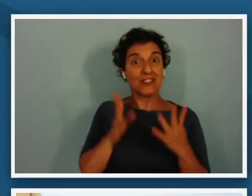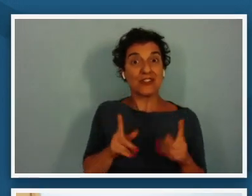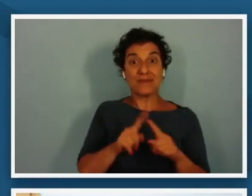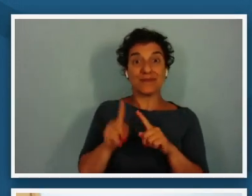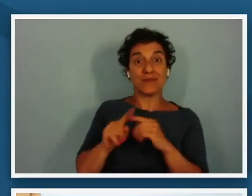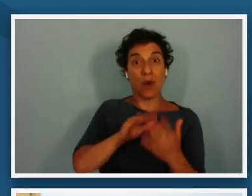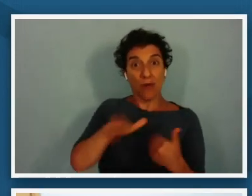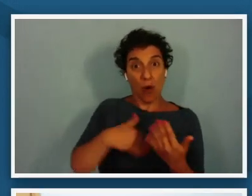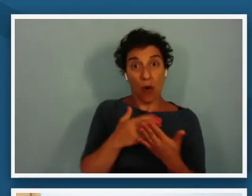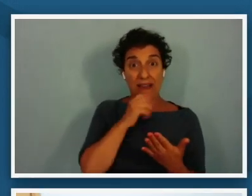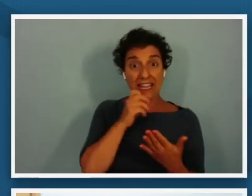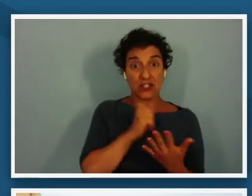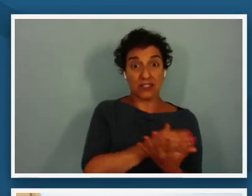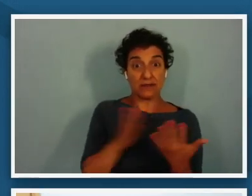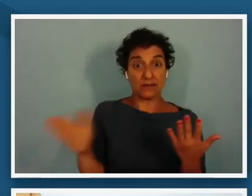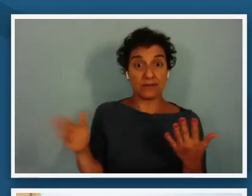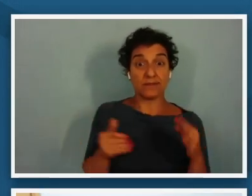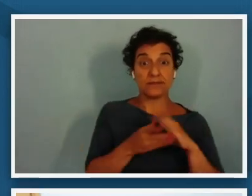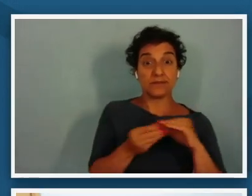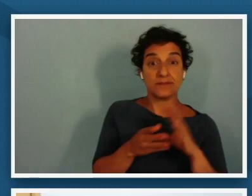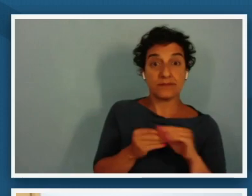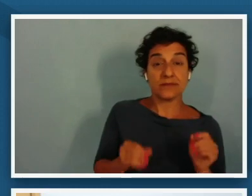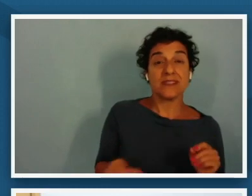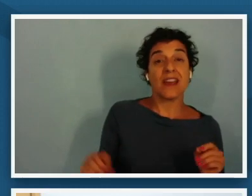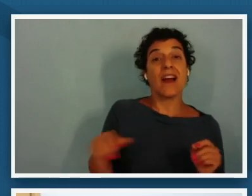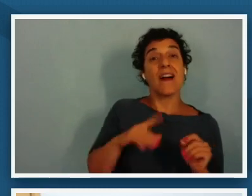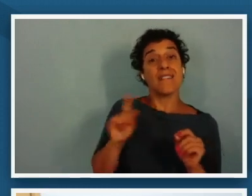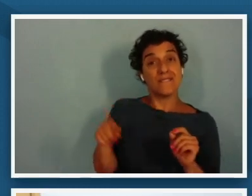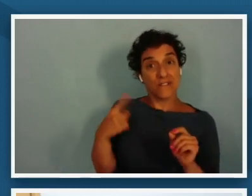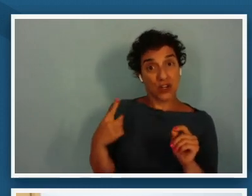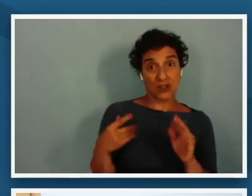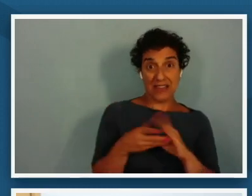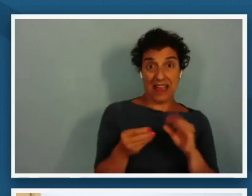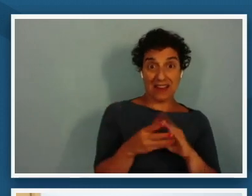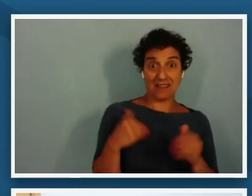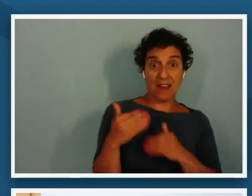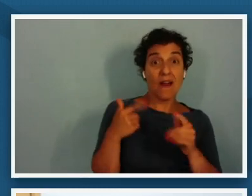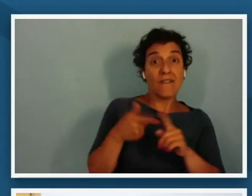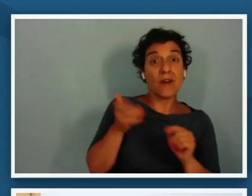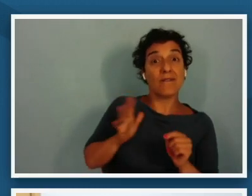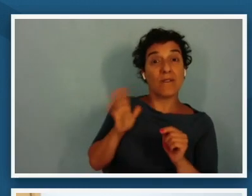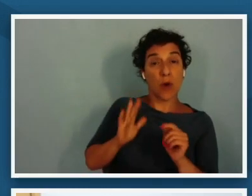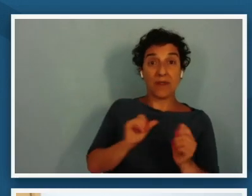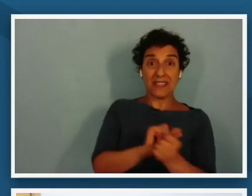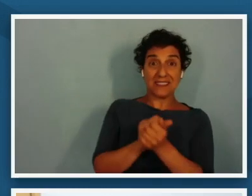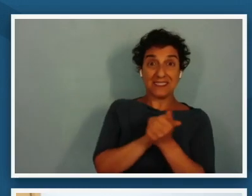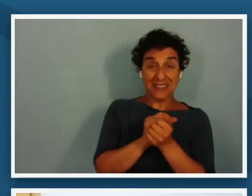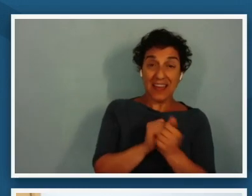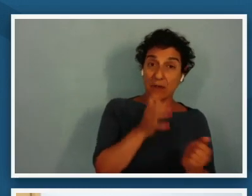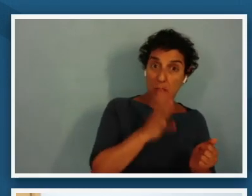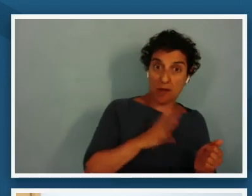100 hear first-hand accounts from the formerly enslaved women and men who